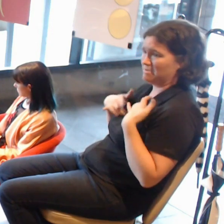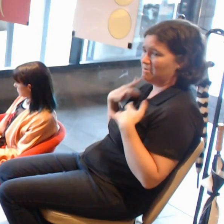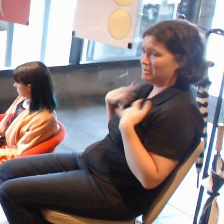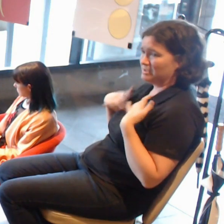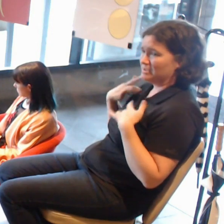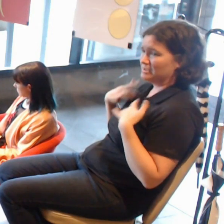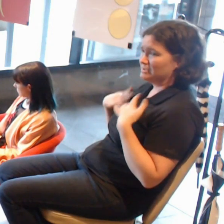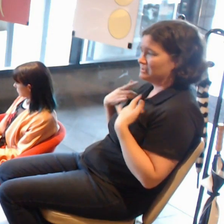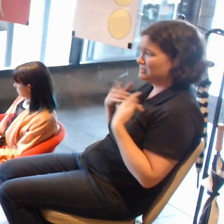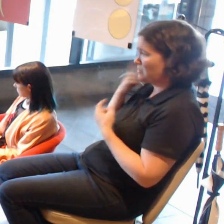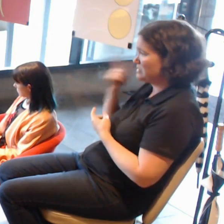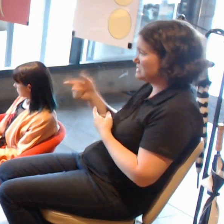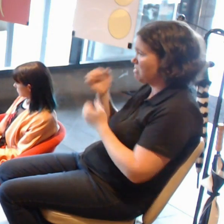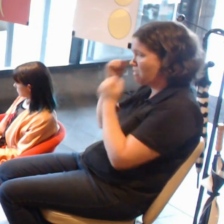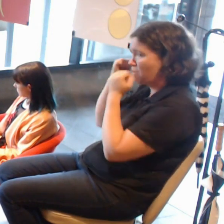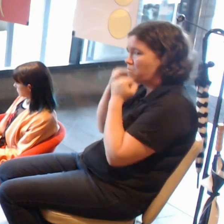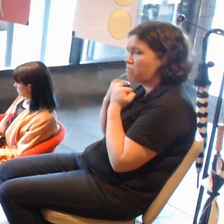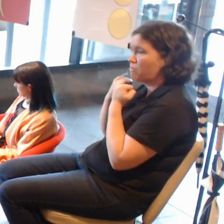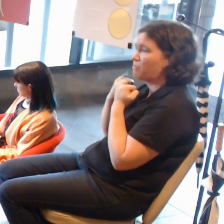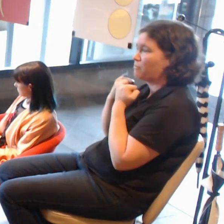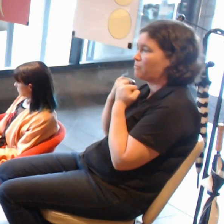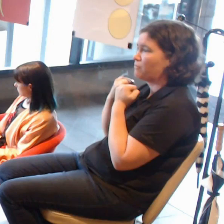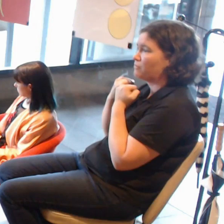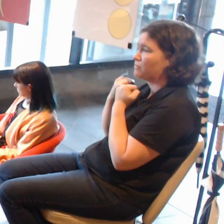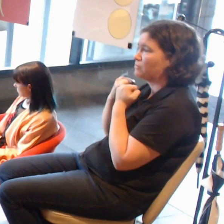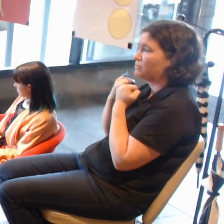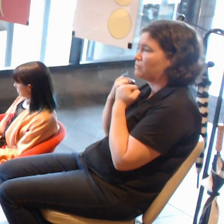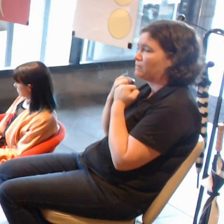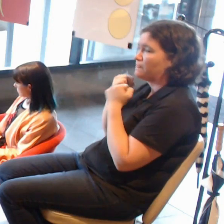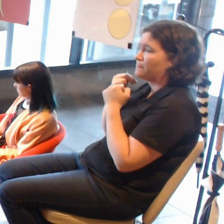from professors at tertiary education institutions showing